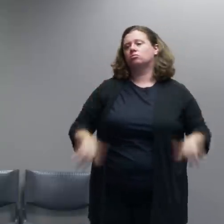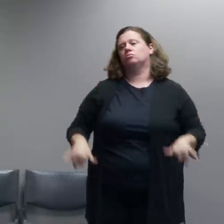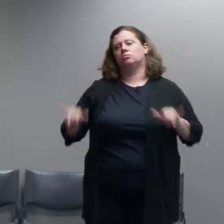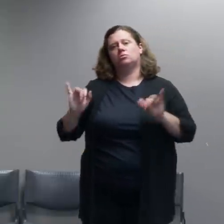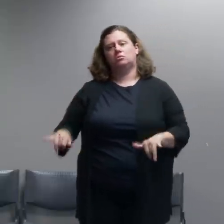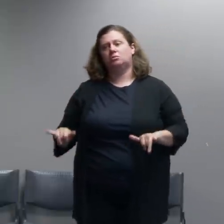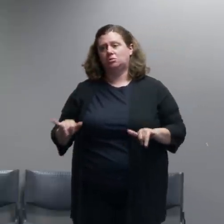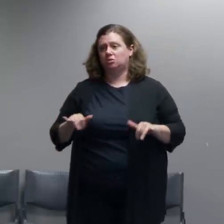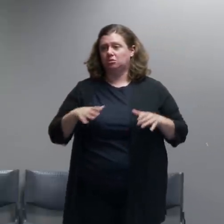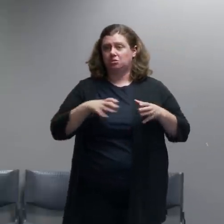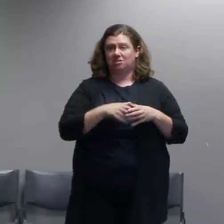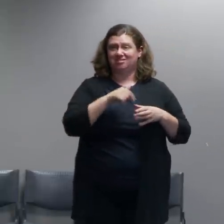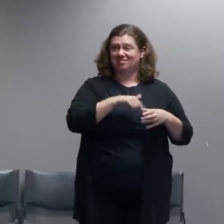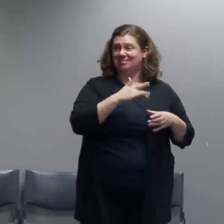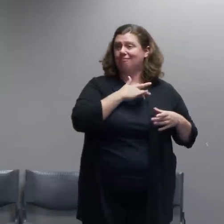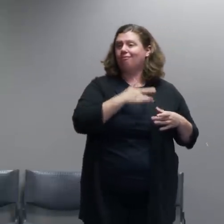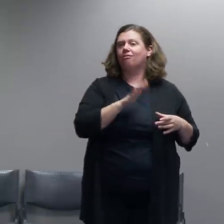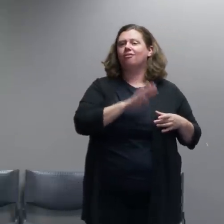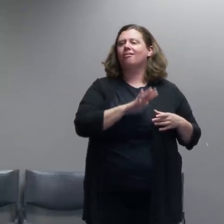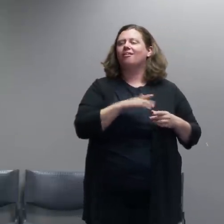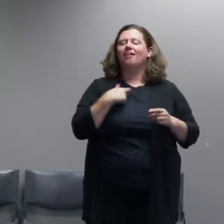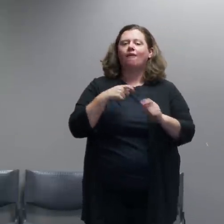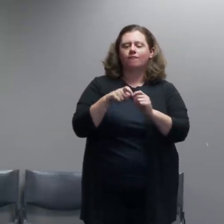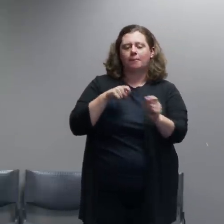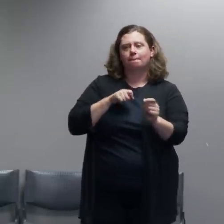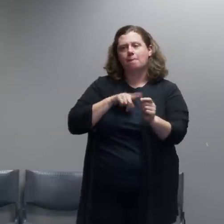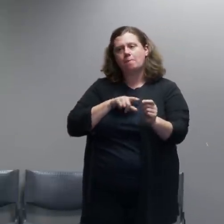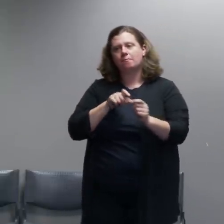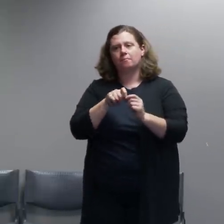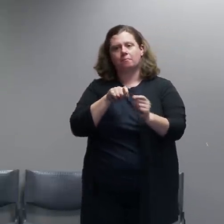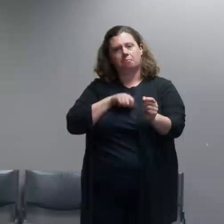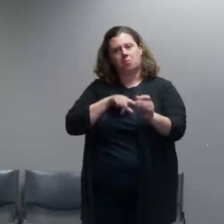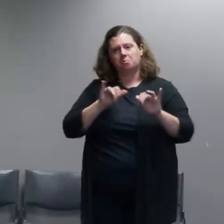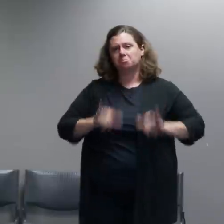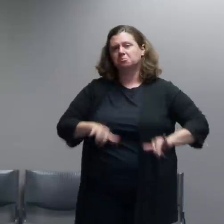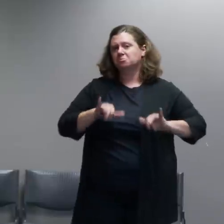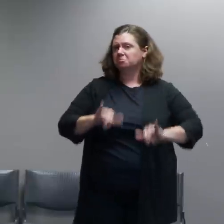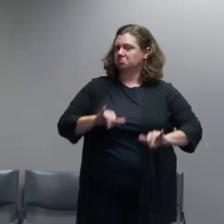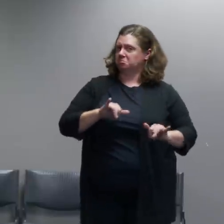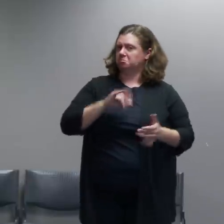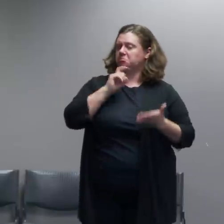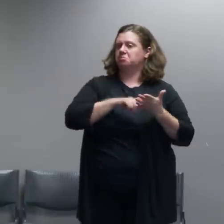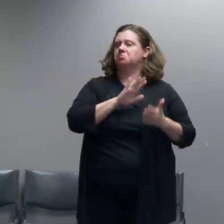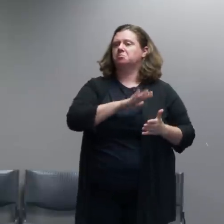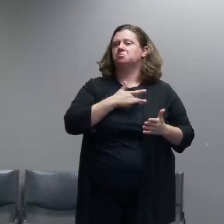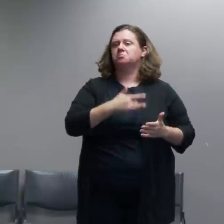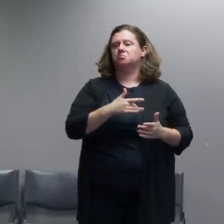wrist rocket slingshots. We've got one that has actually... I think been seized from this